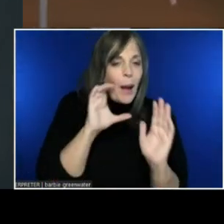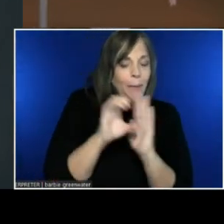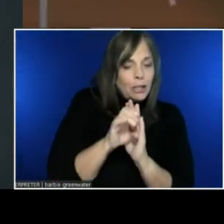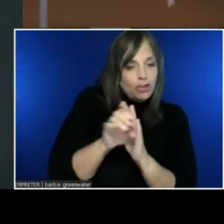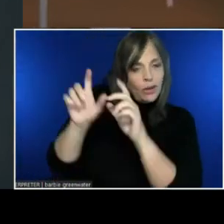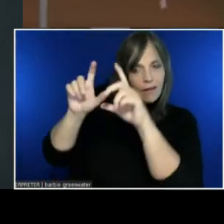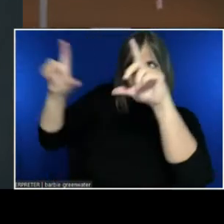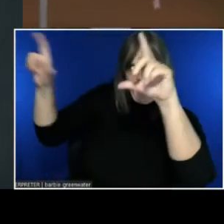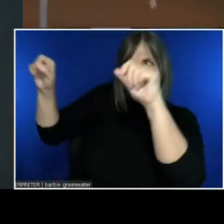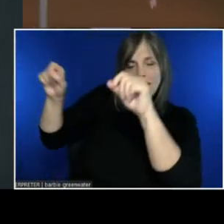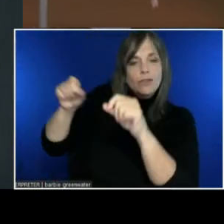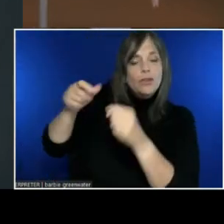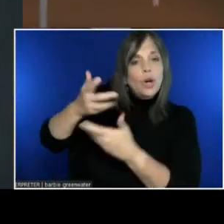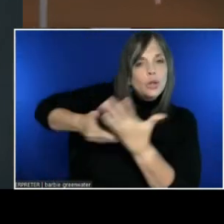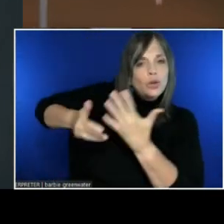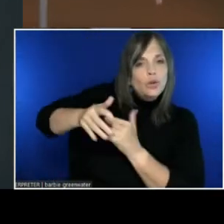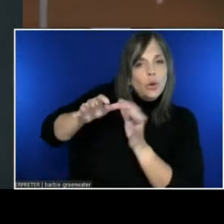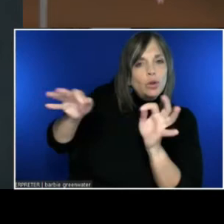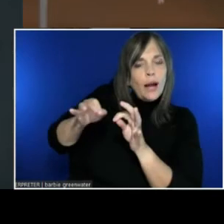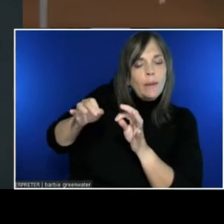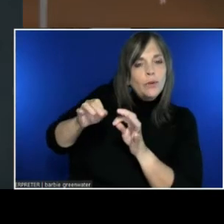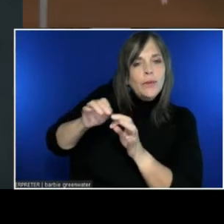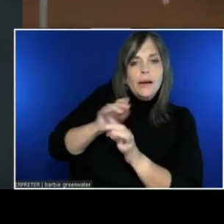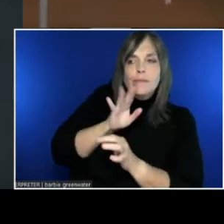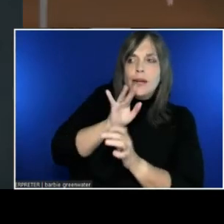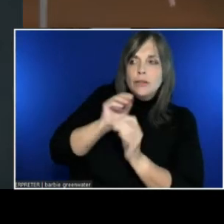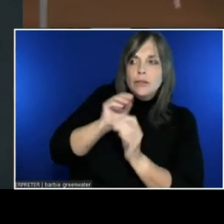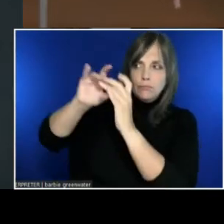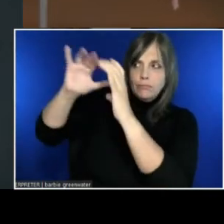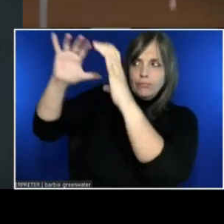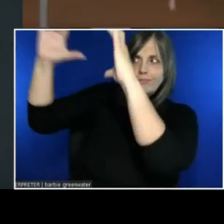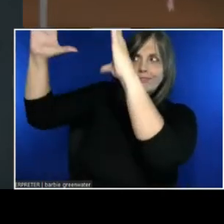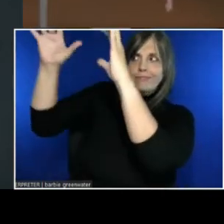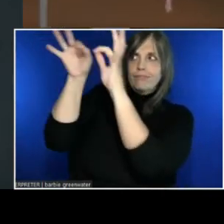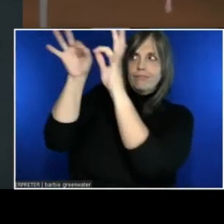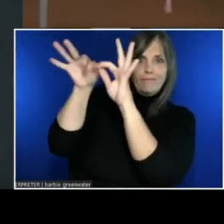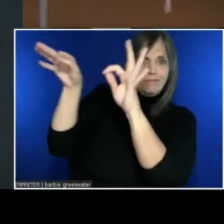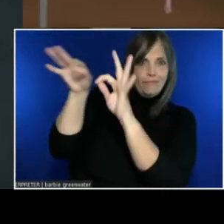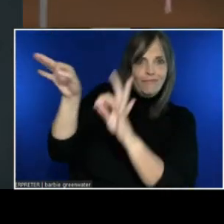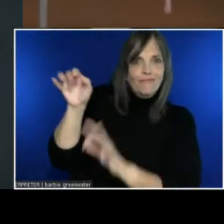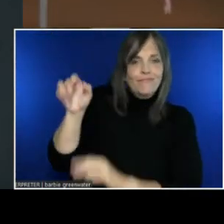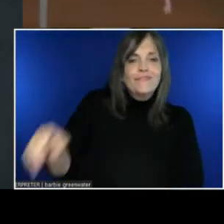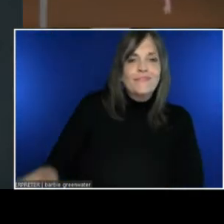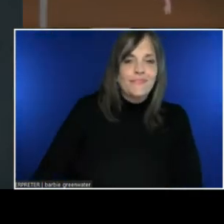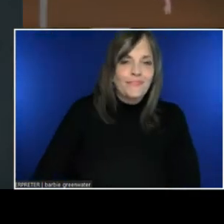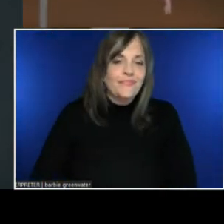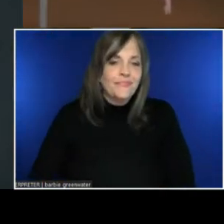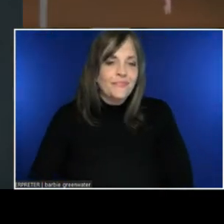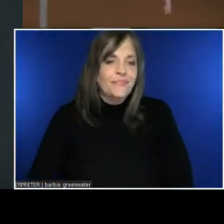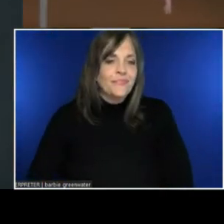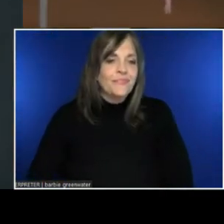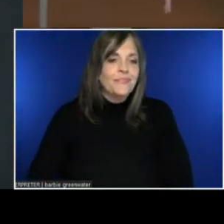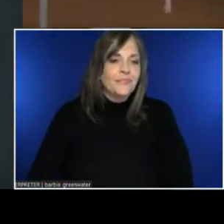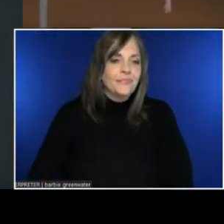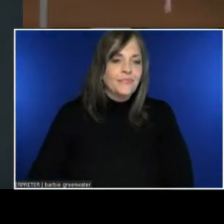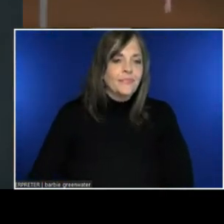Those are those speech bubbles I was talking about. All right. Rudimentary text input.